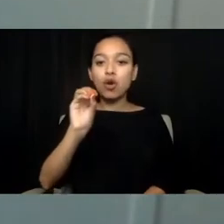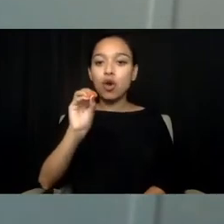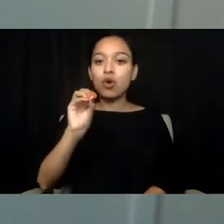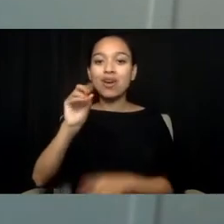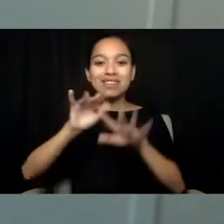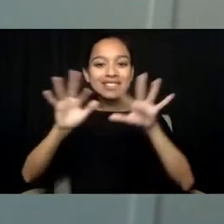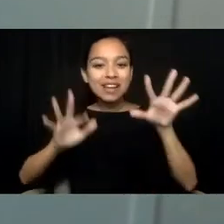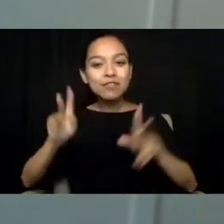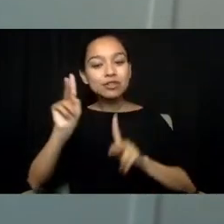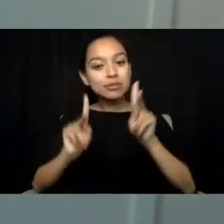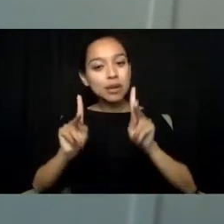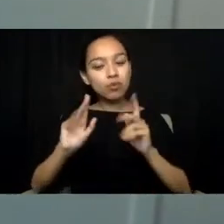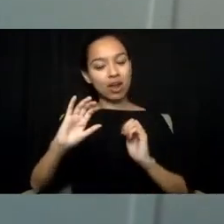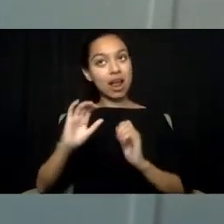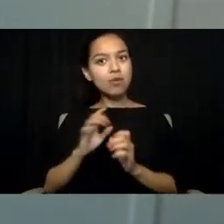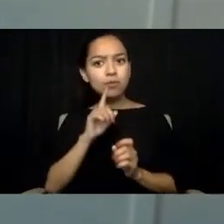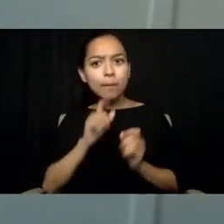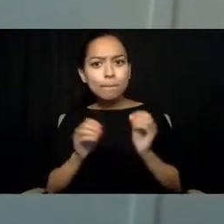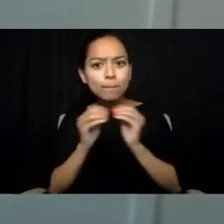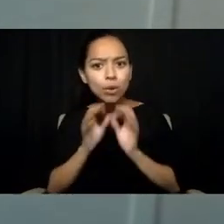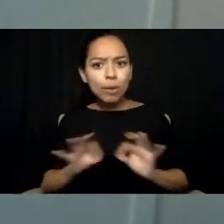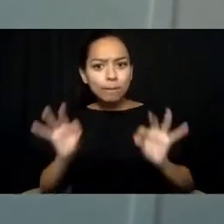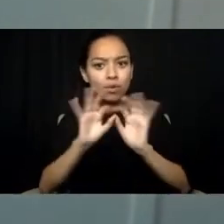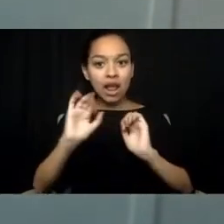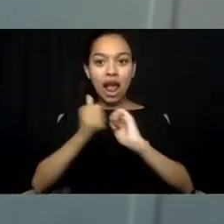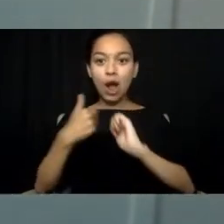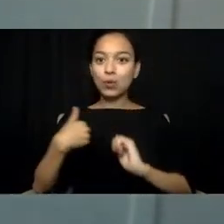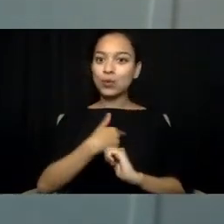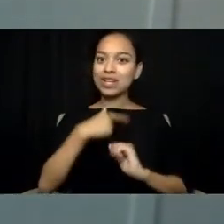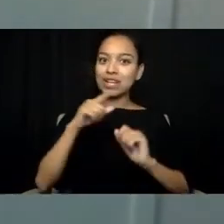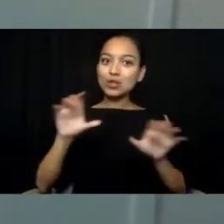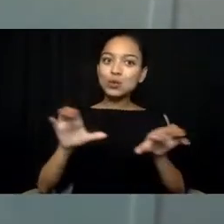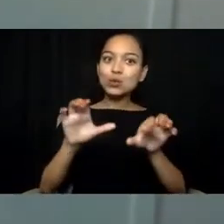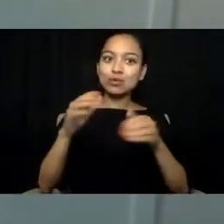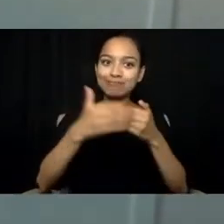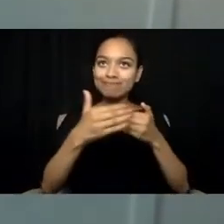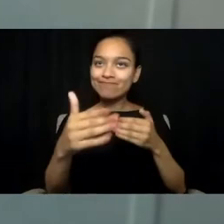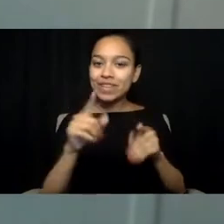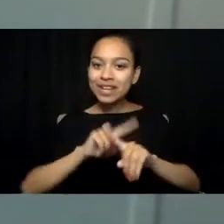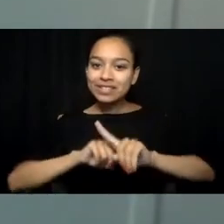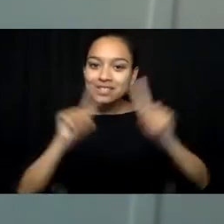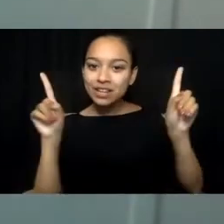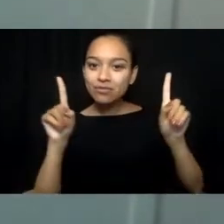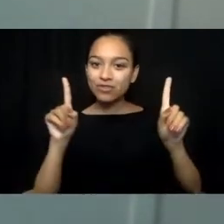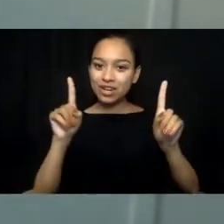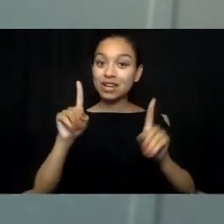as 988 launches in July. Neurodiversity refers to a difference